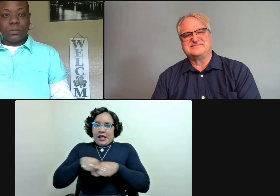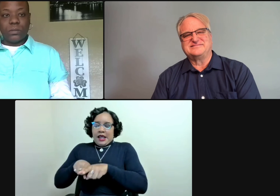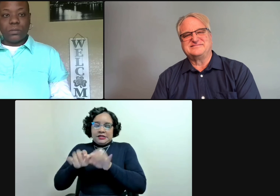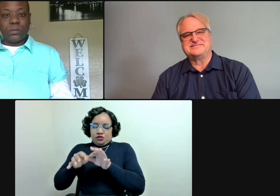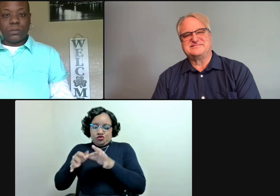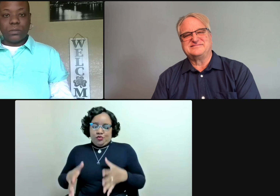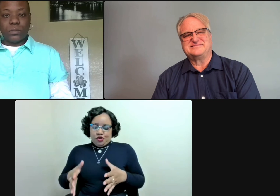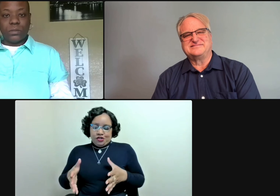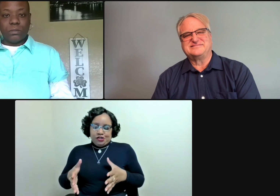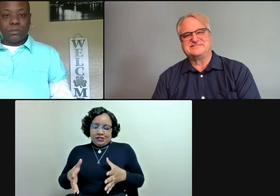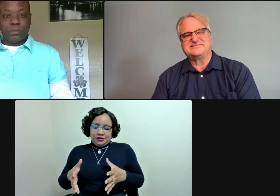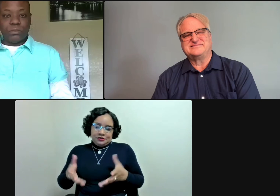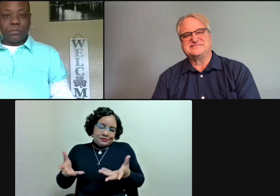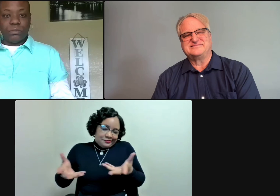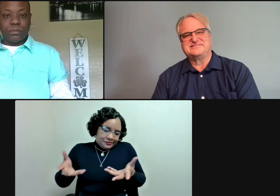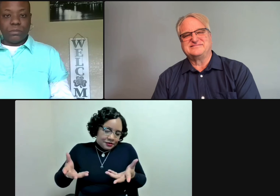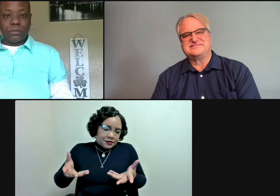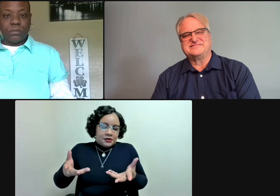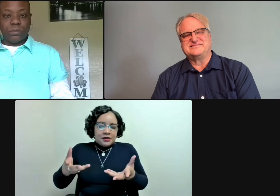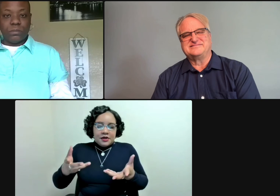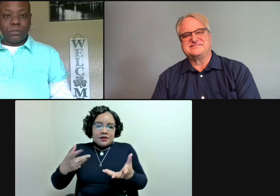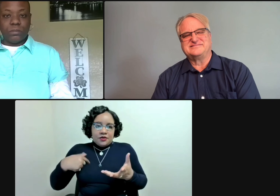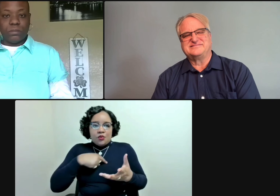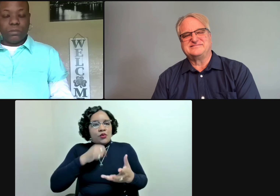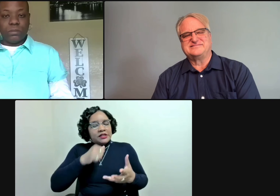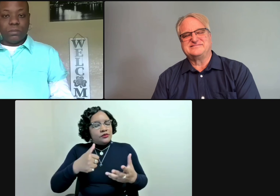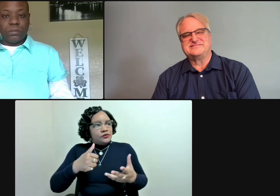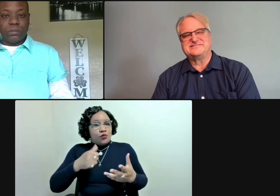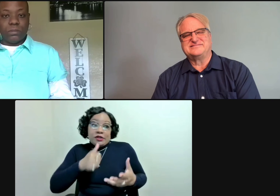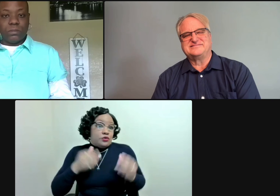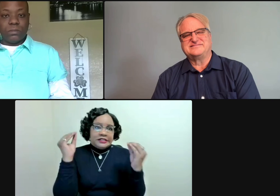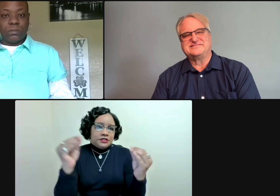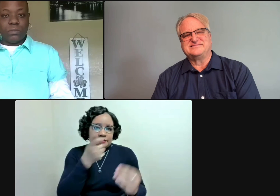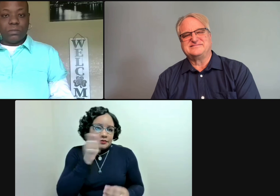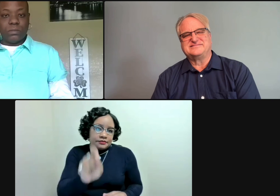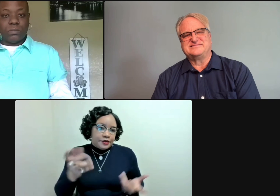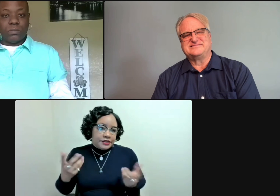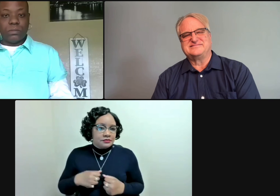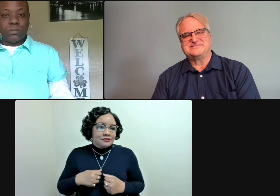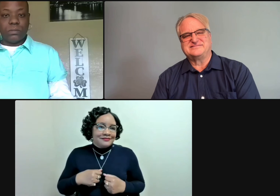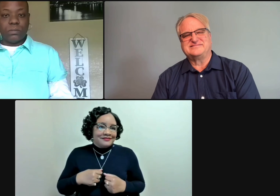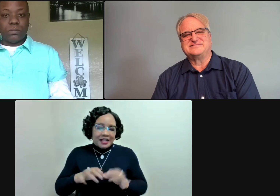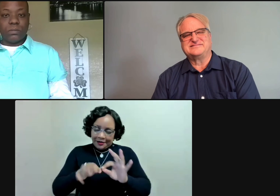But as interpreters, my gut reaction is we aren't teachers, period.